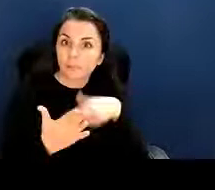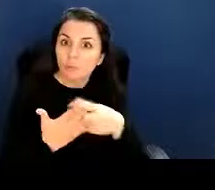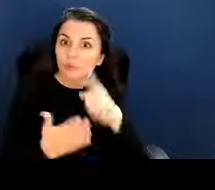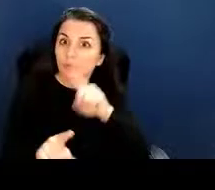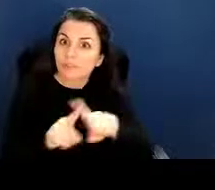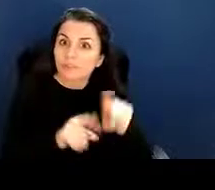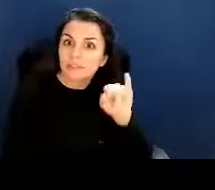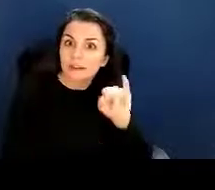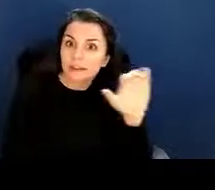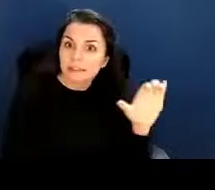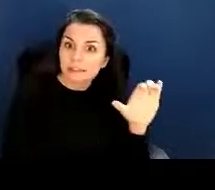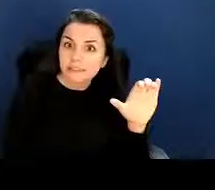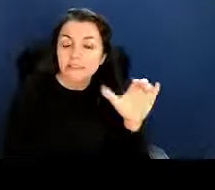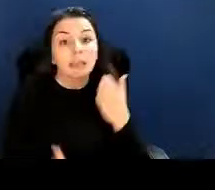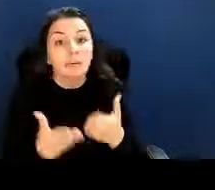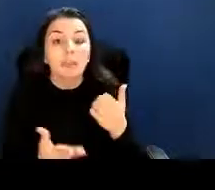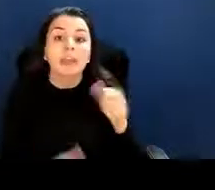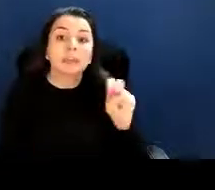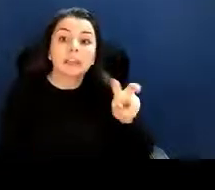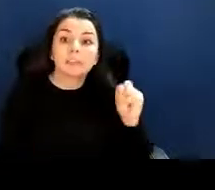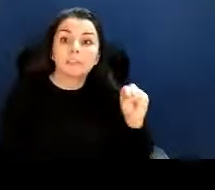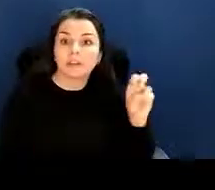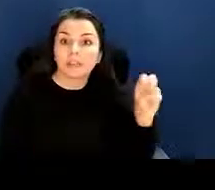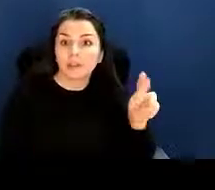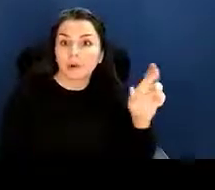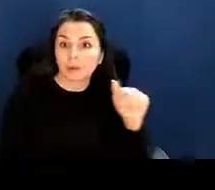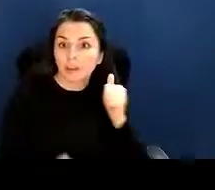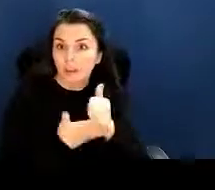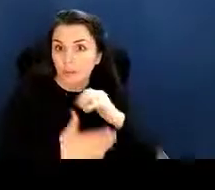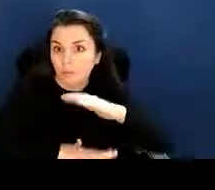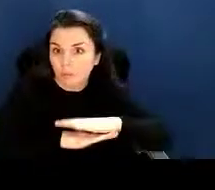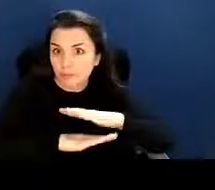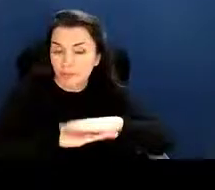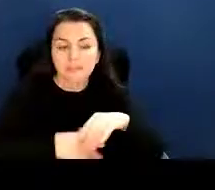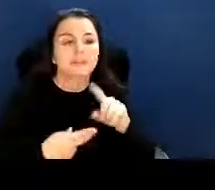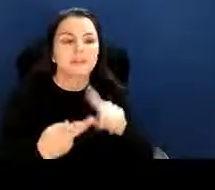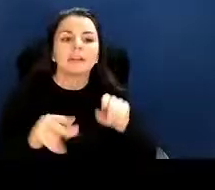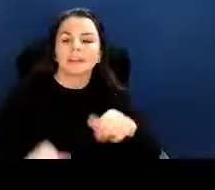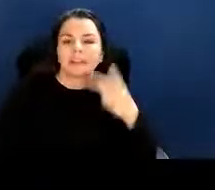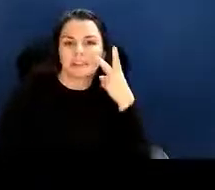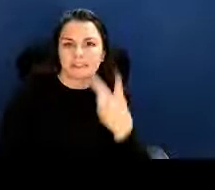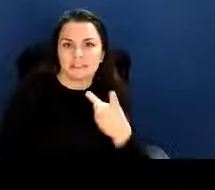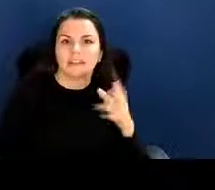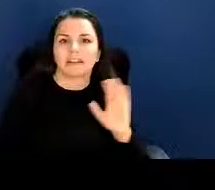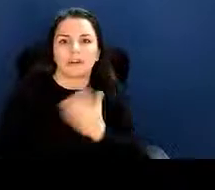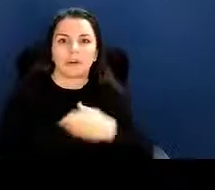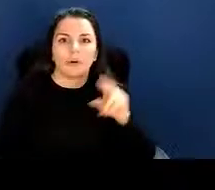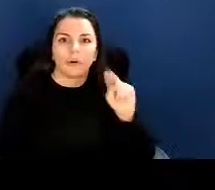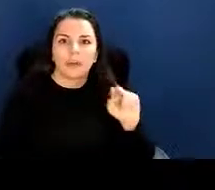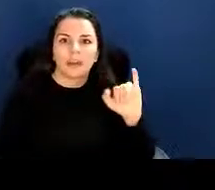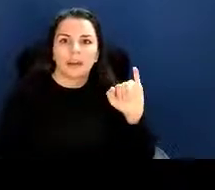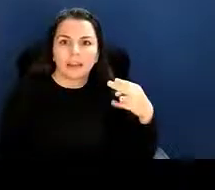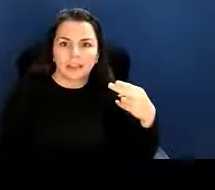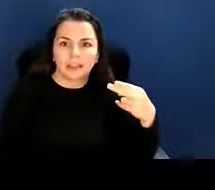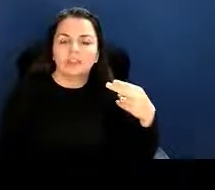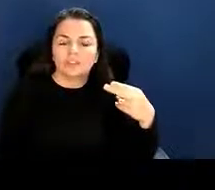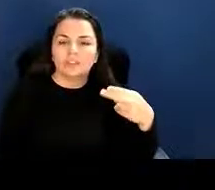even ERA help desk? Check out NIH grants page, grants.NIH.gov/help.